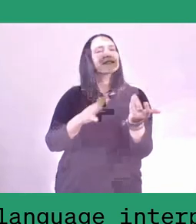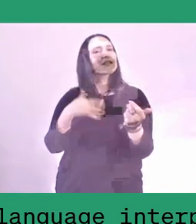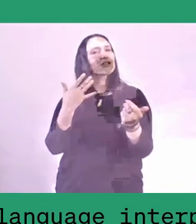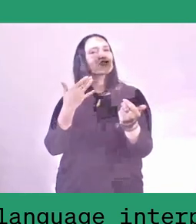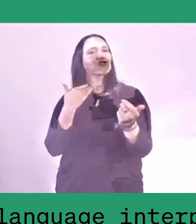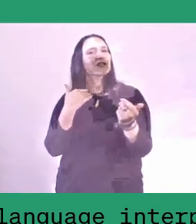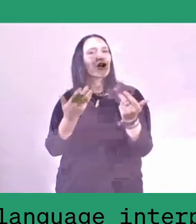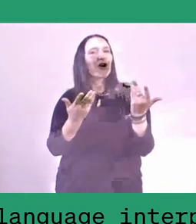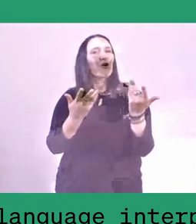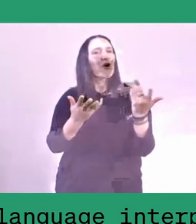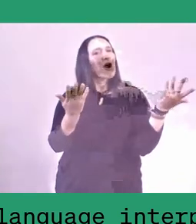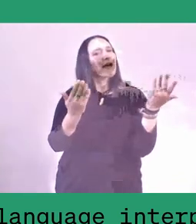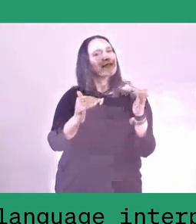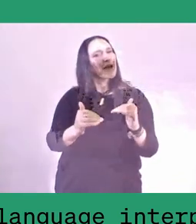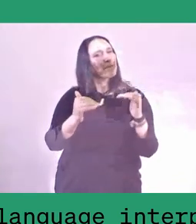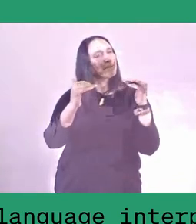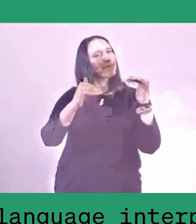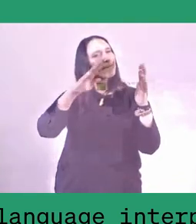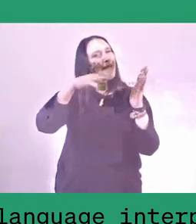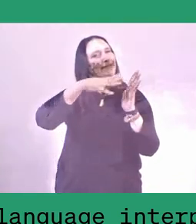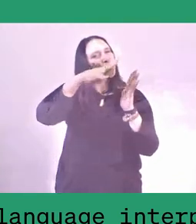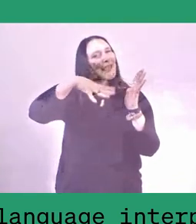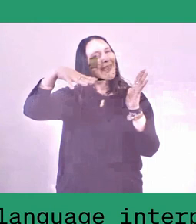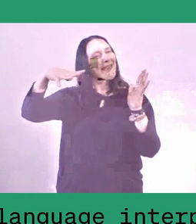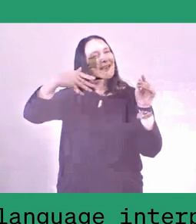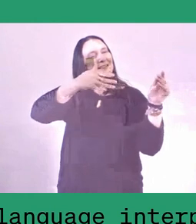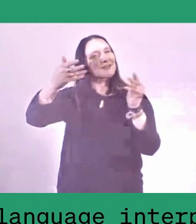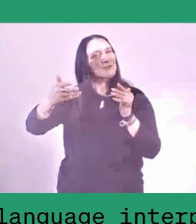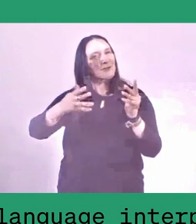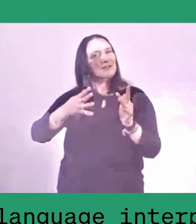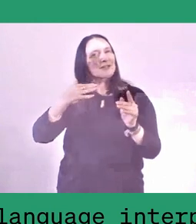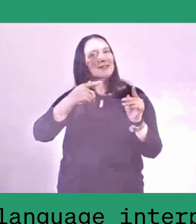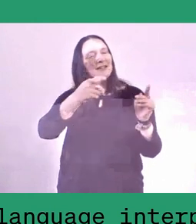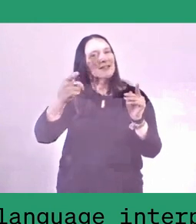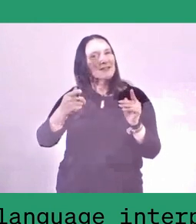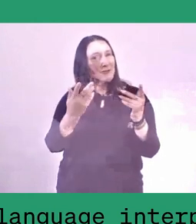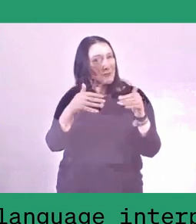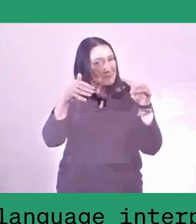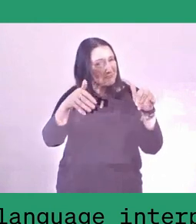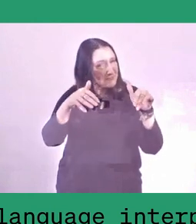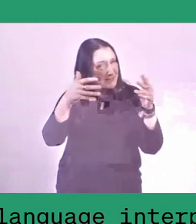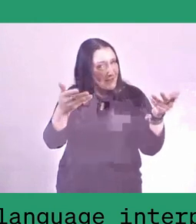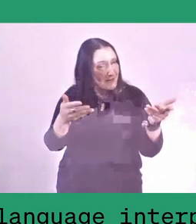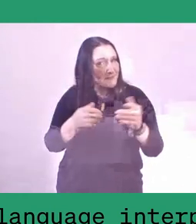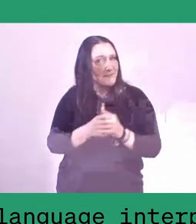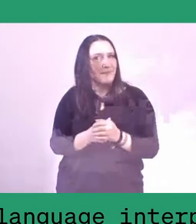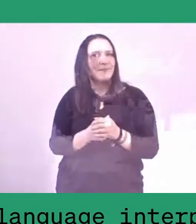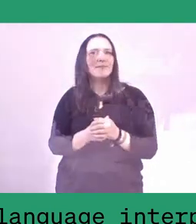Thank you for the challenging question. As we know, Indonesia is so diverse.